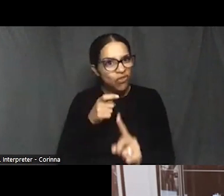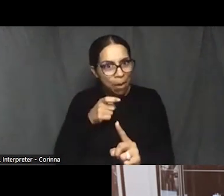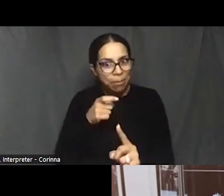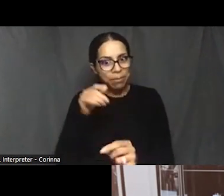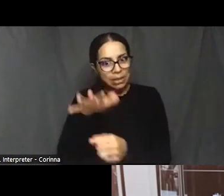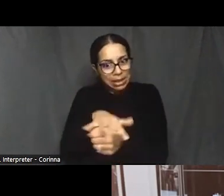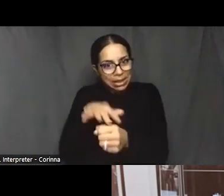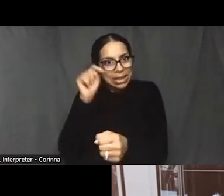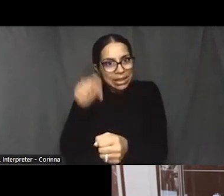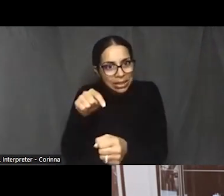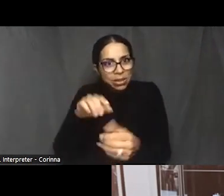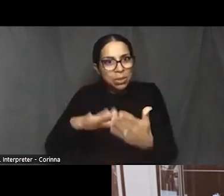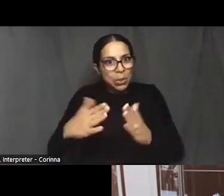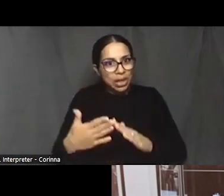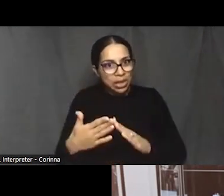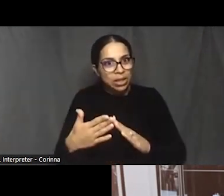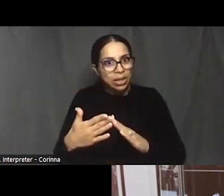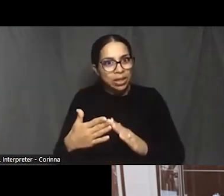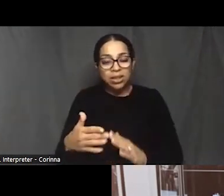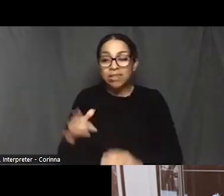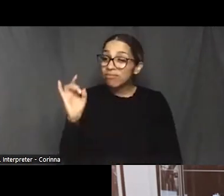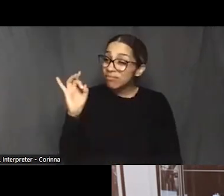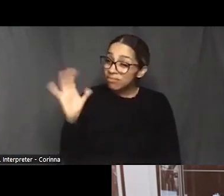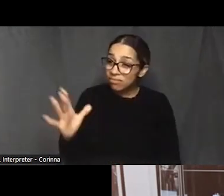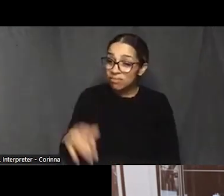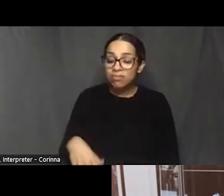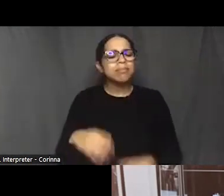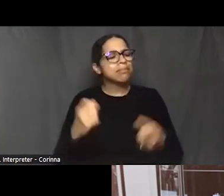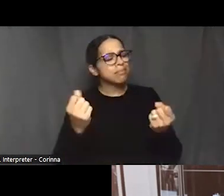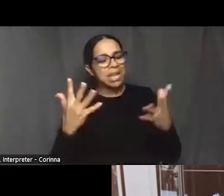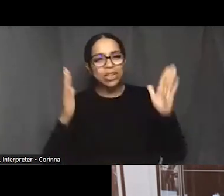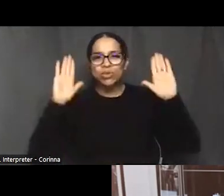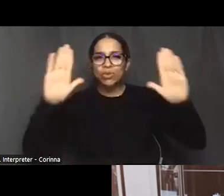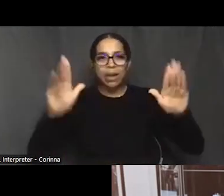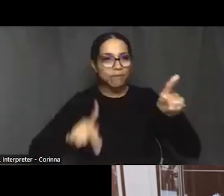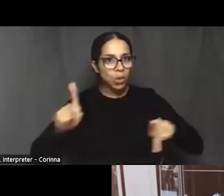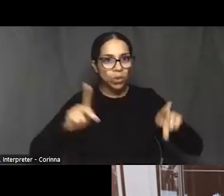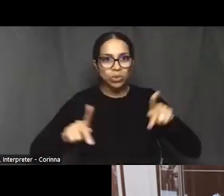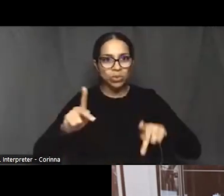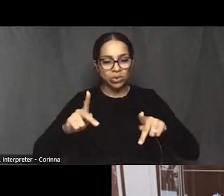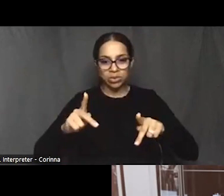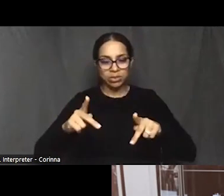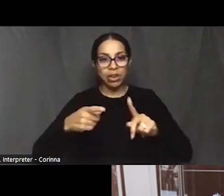there is a lot of great folks that came there from this community. There was a.